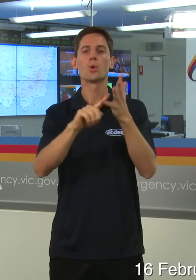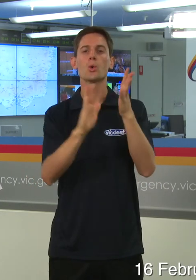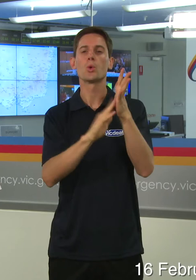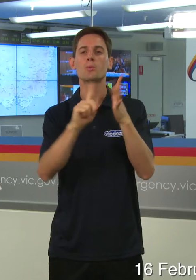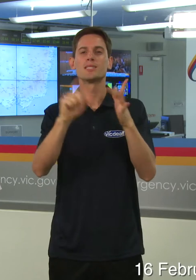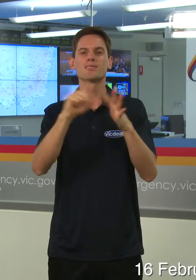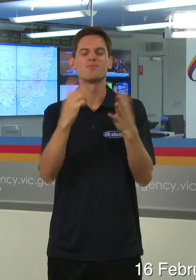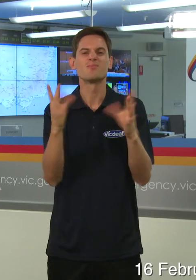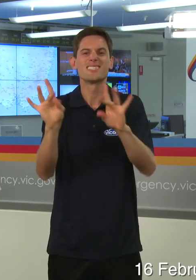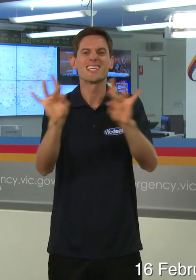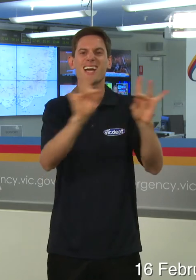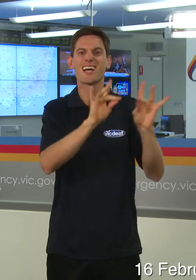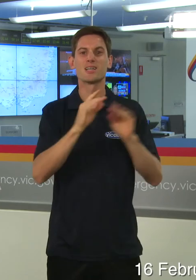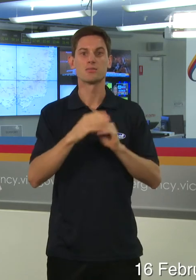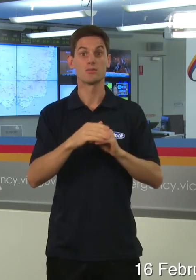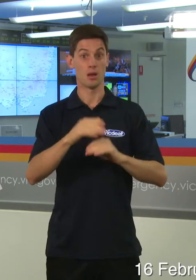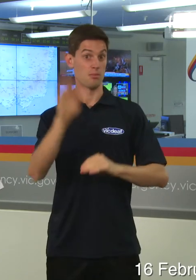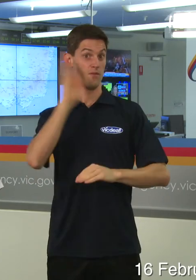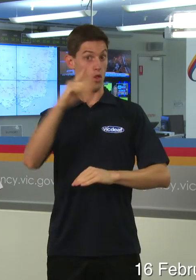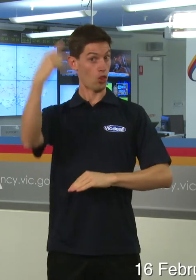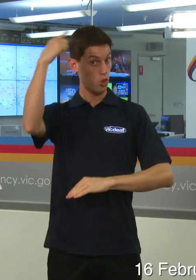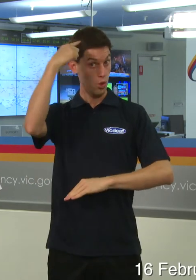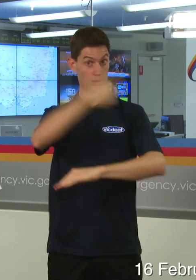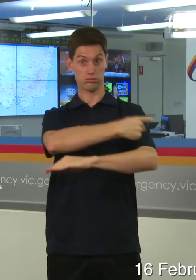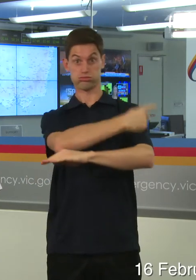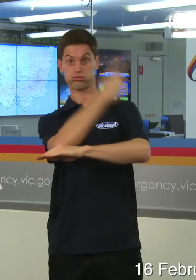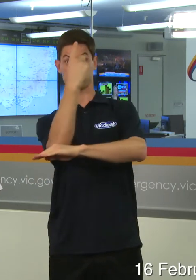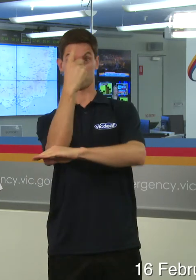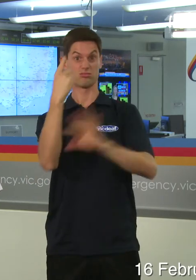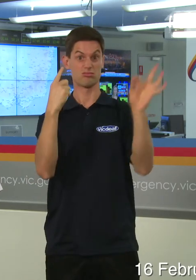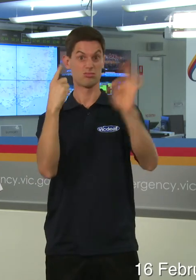saw the fire danger ratings decrease and even over the weekend we had